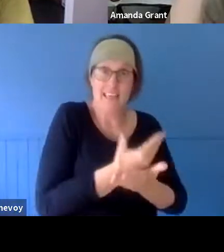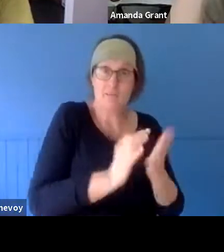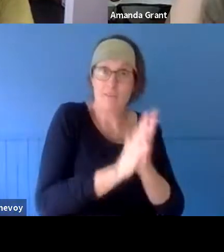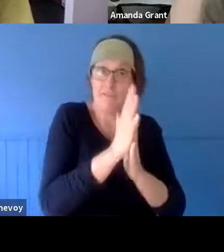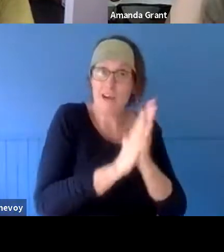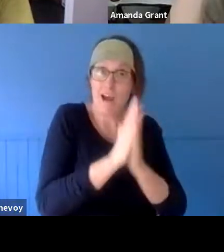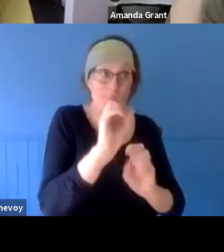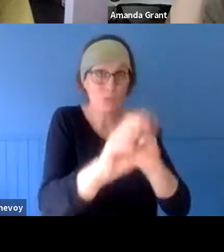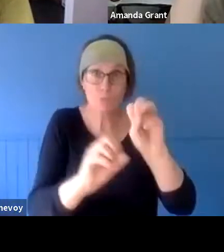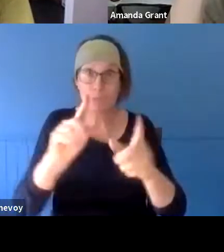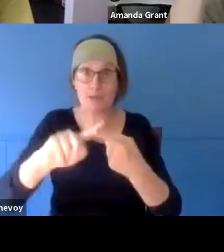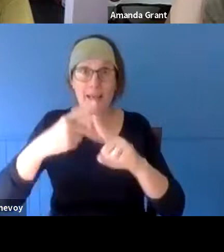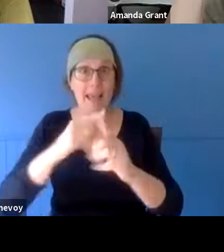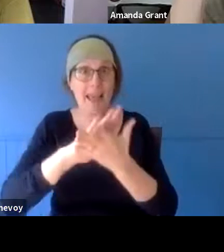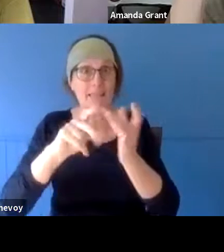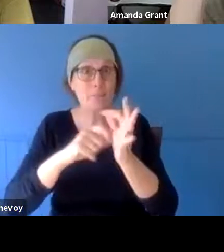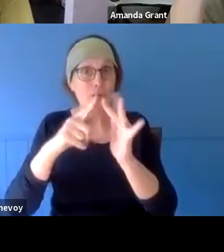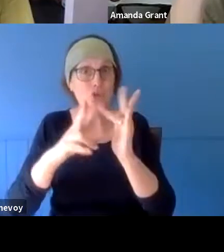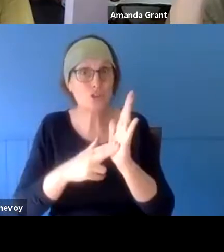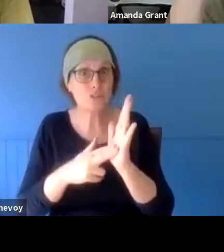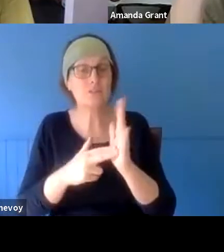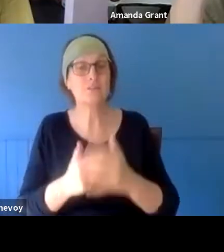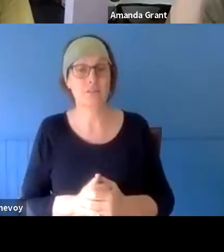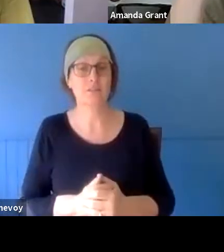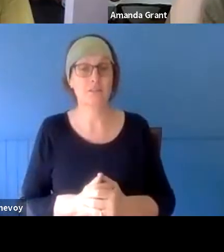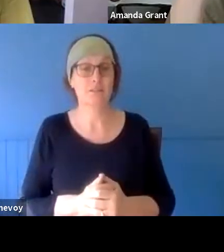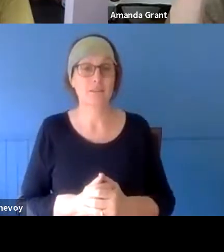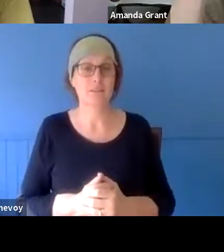happened here which was very effective - Rob Gordon, a specialist